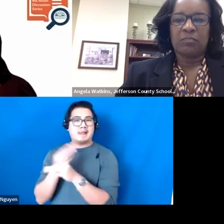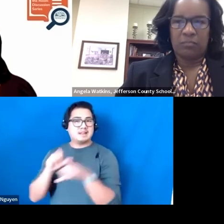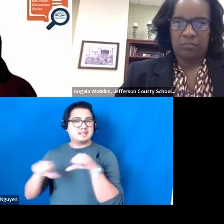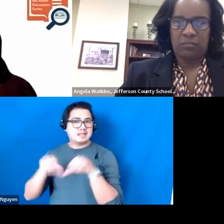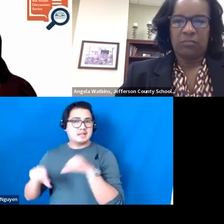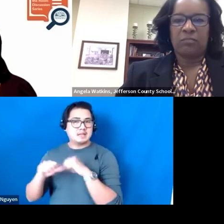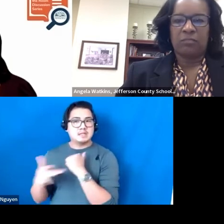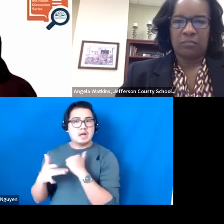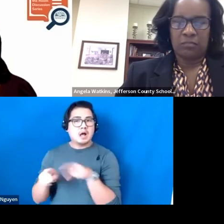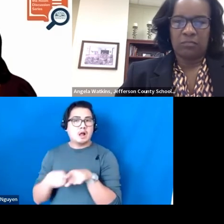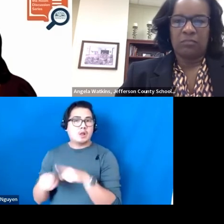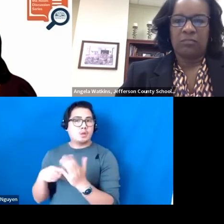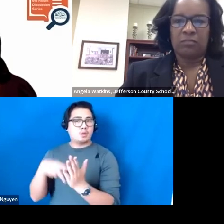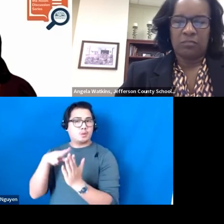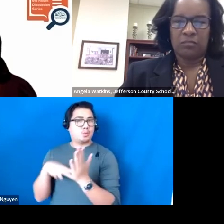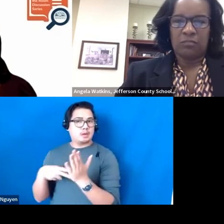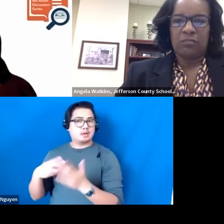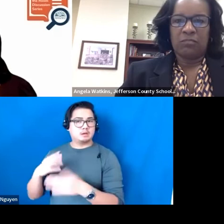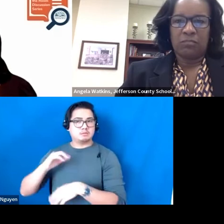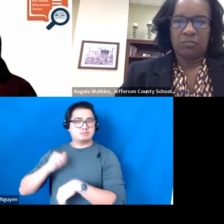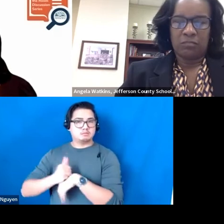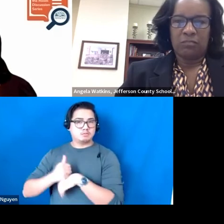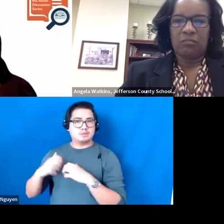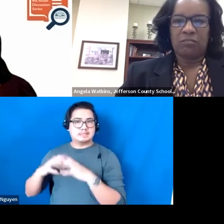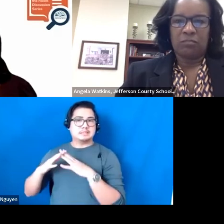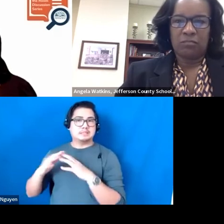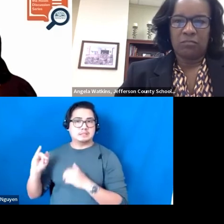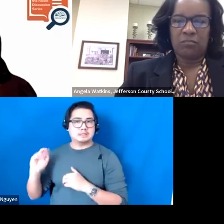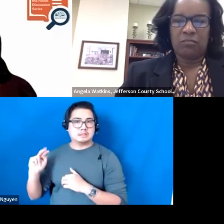Reading Initiative have all been working recently